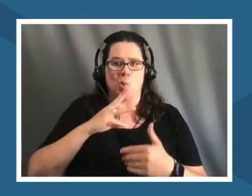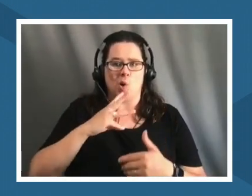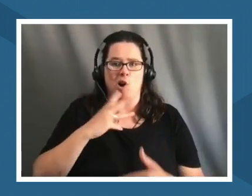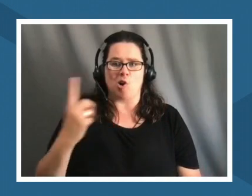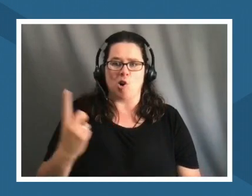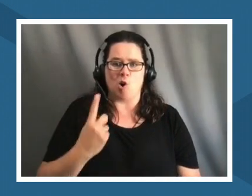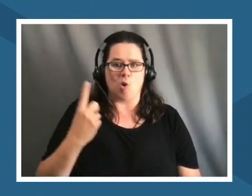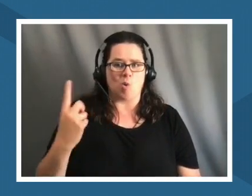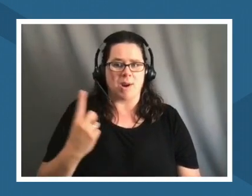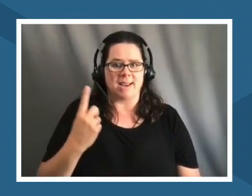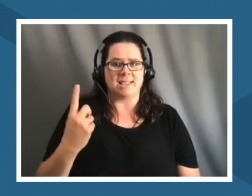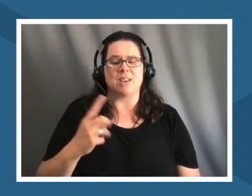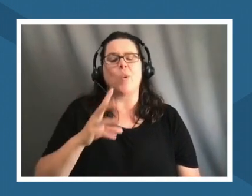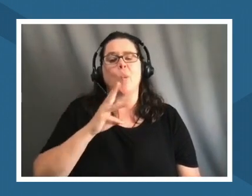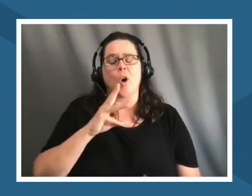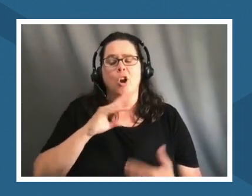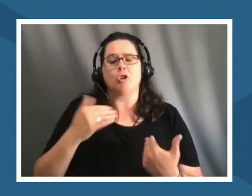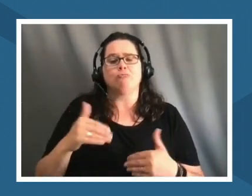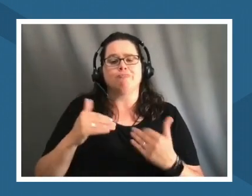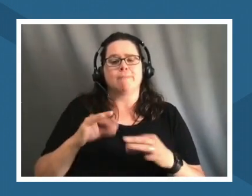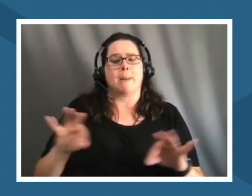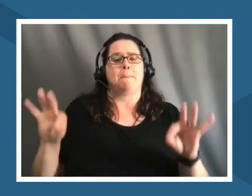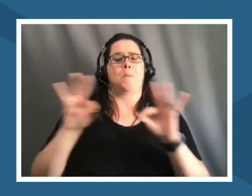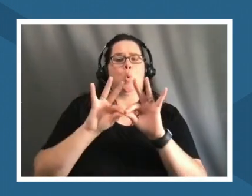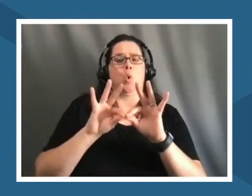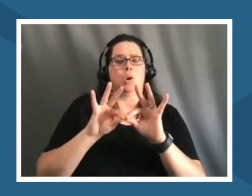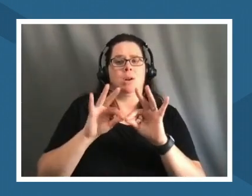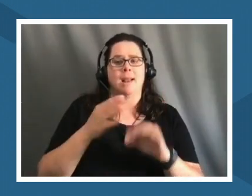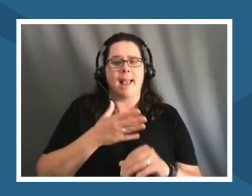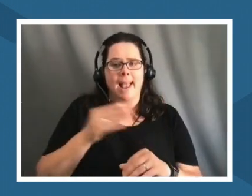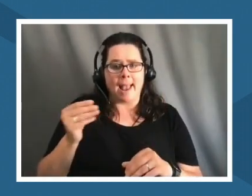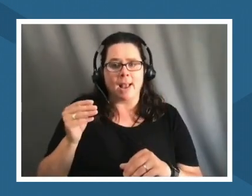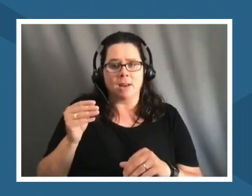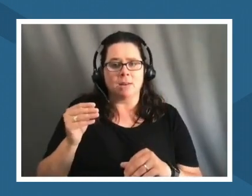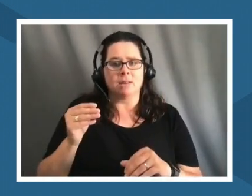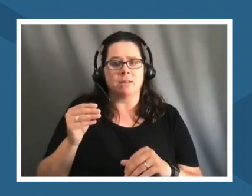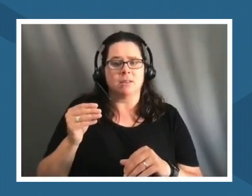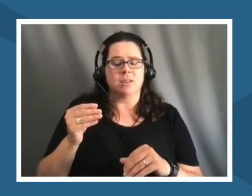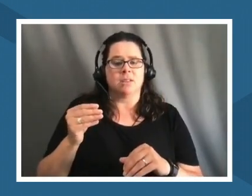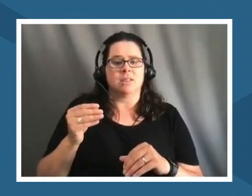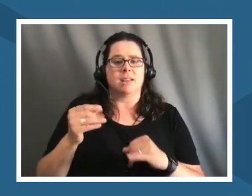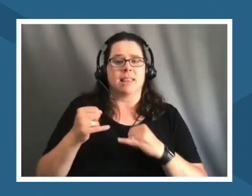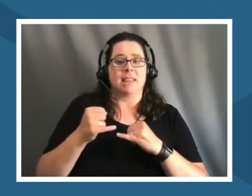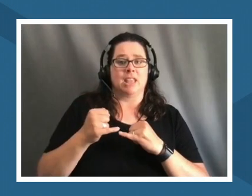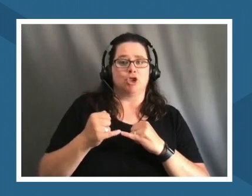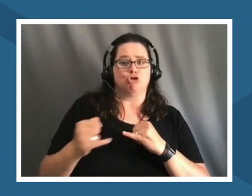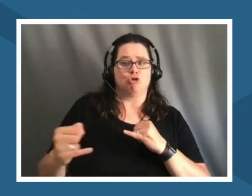think is something that's really important and is that invisible string